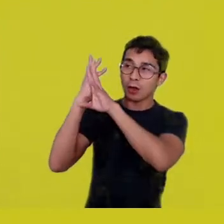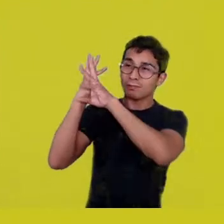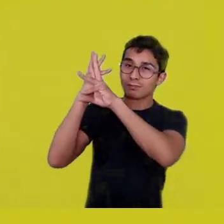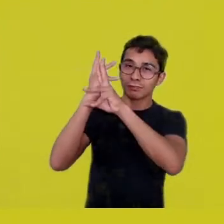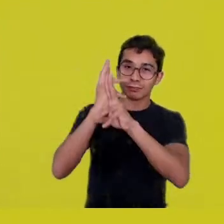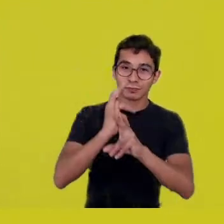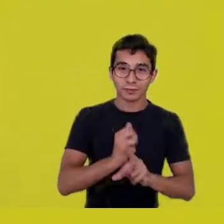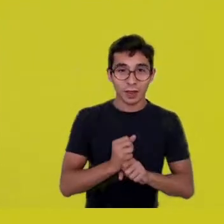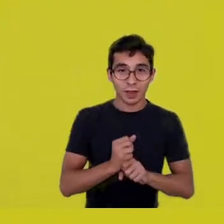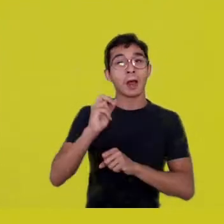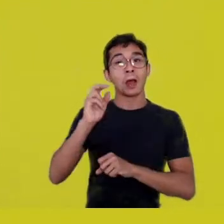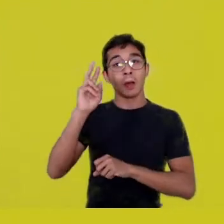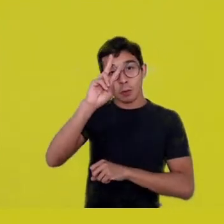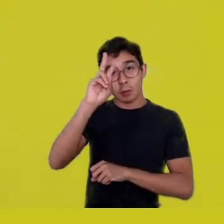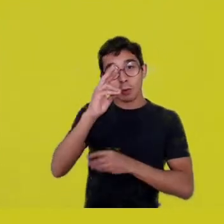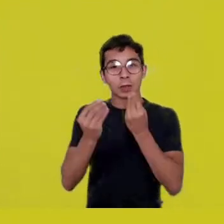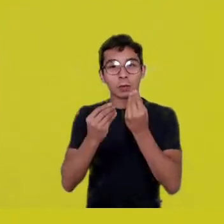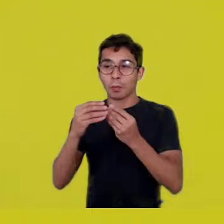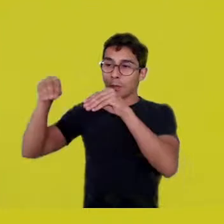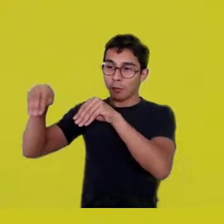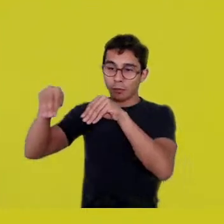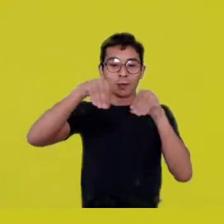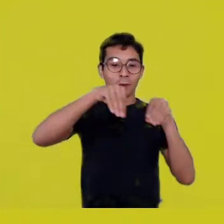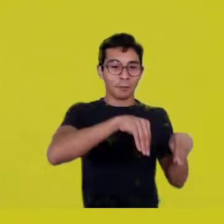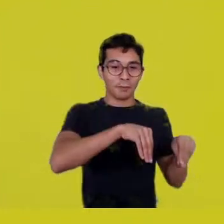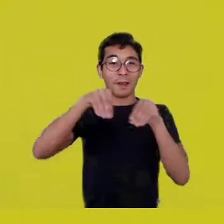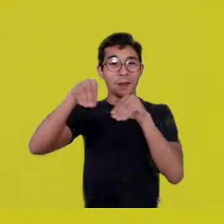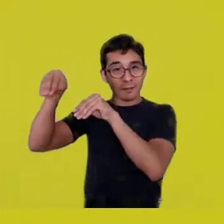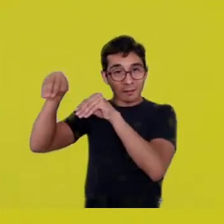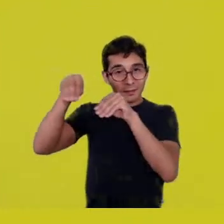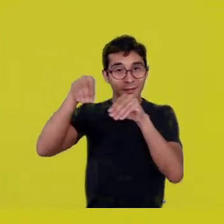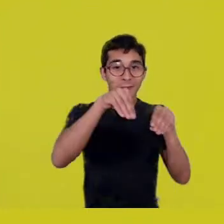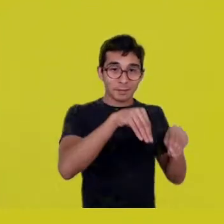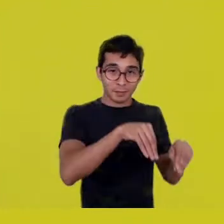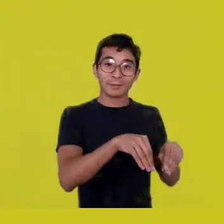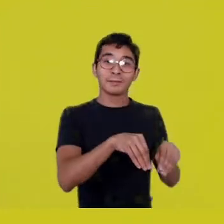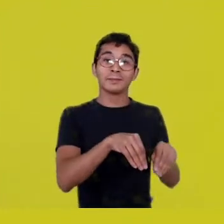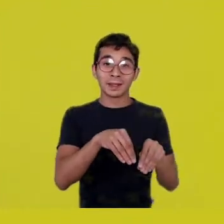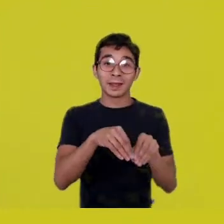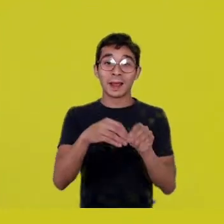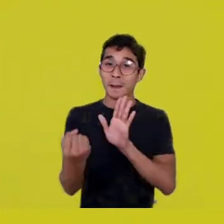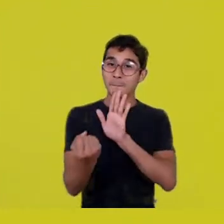that our ancestors left on their path.